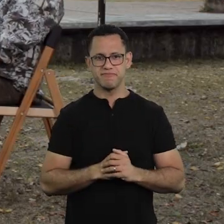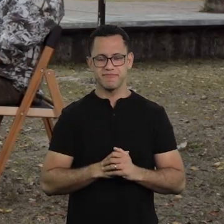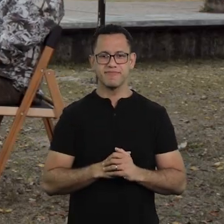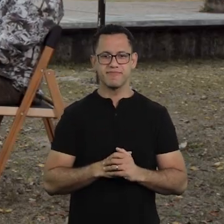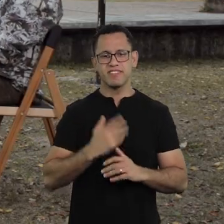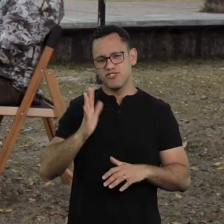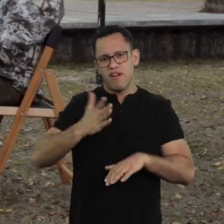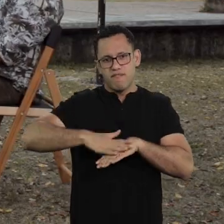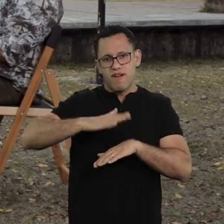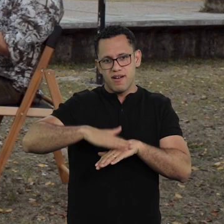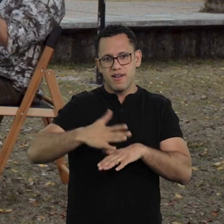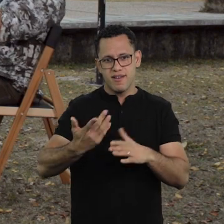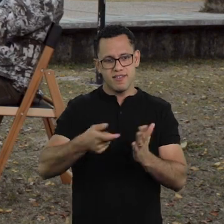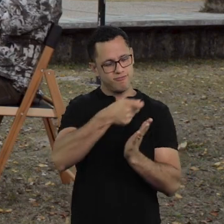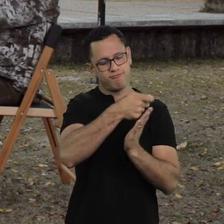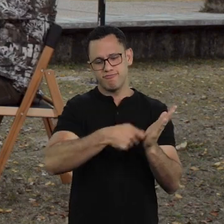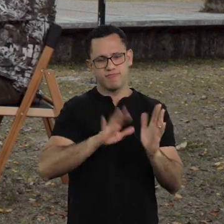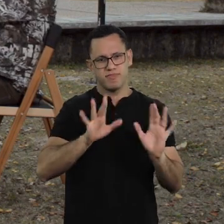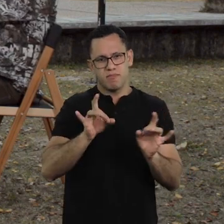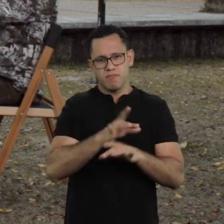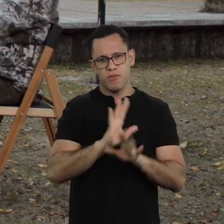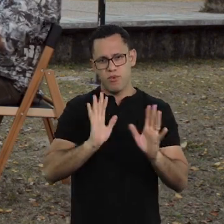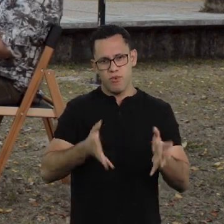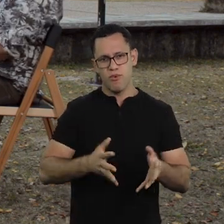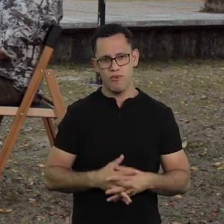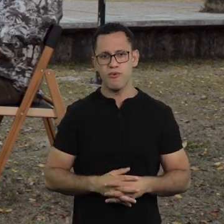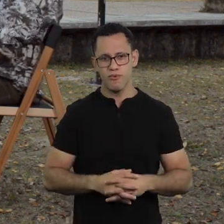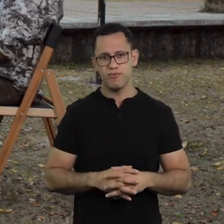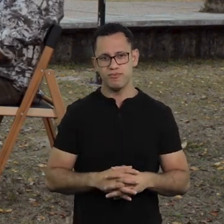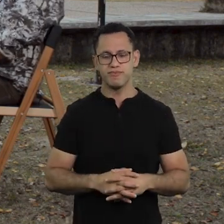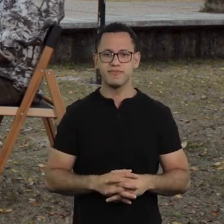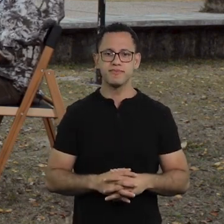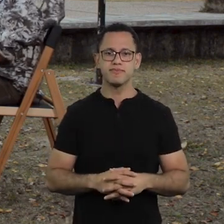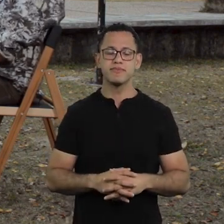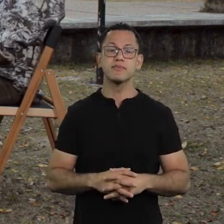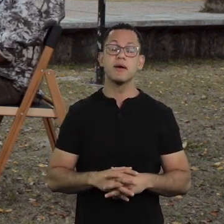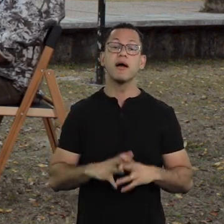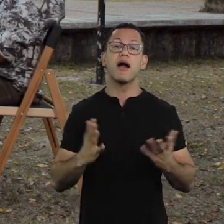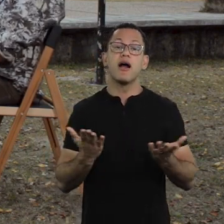It was so productive that I already wrote my epitaph. I've written my epitaph, it’s there for when the time comes.